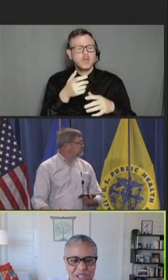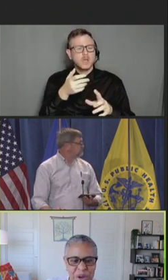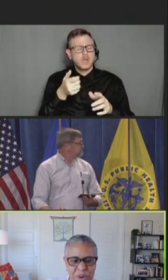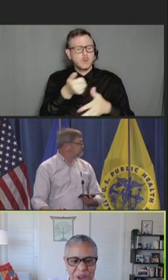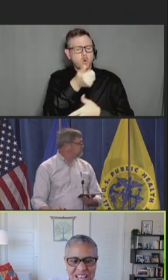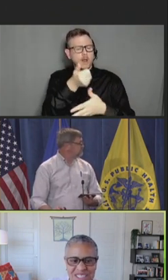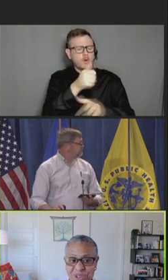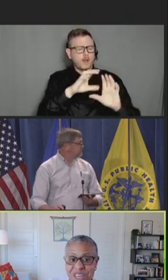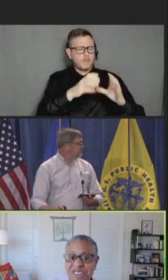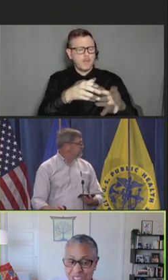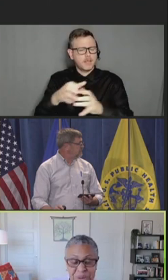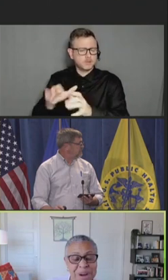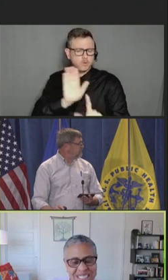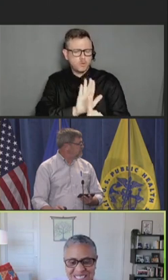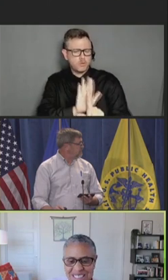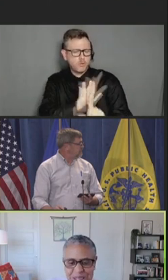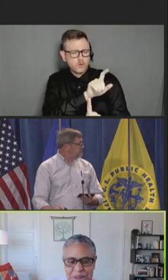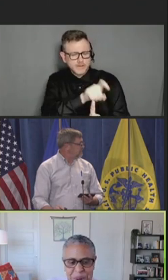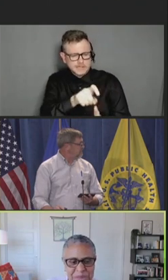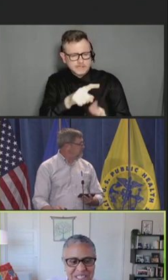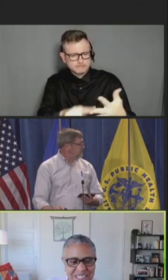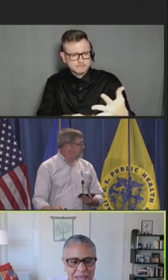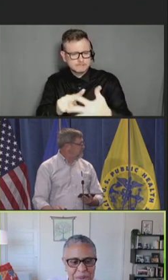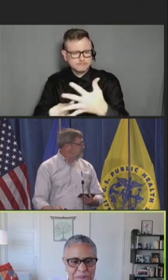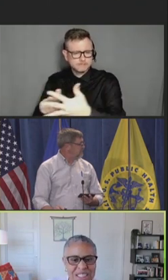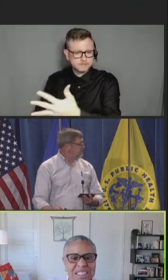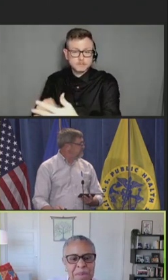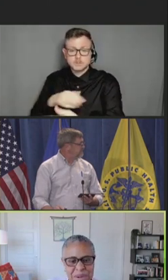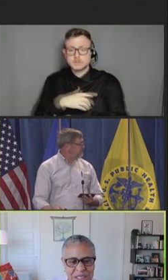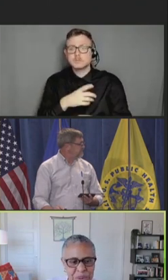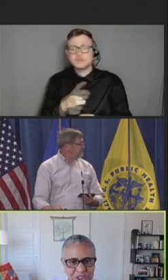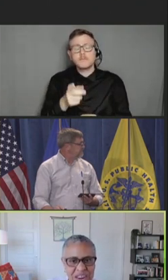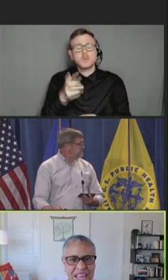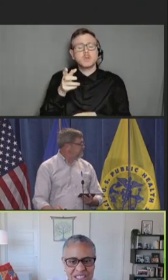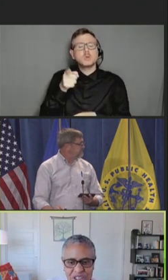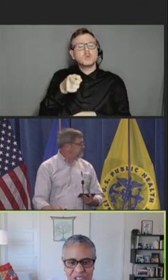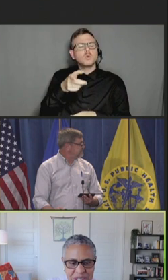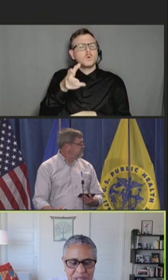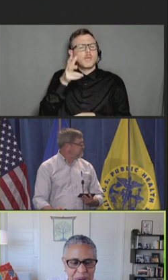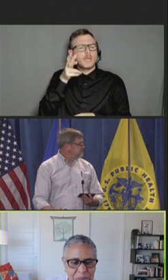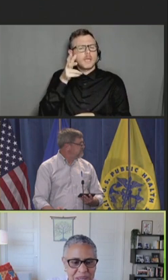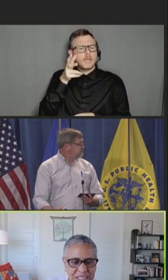So, as you hear these questions, please -- I mean, please help us with your answers because